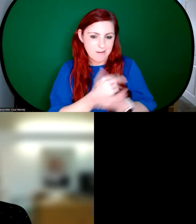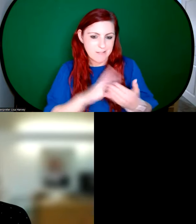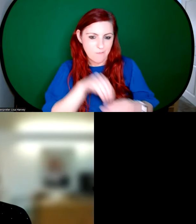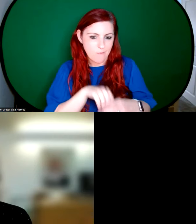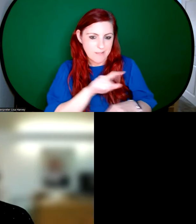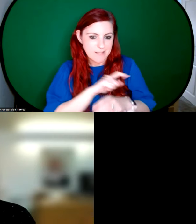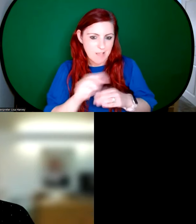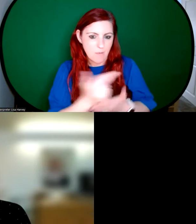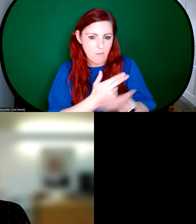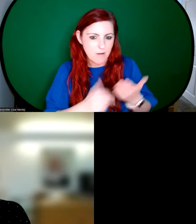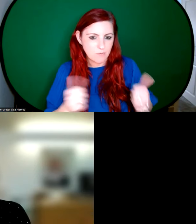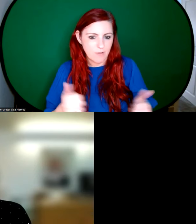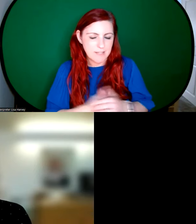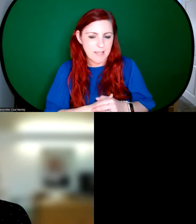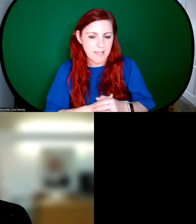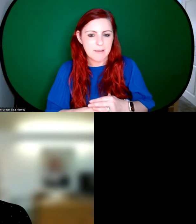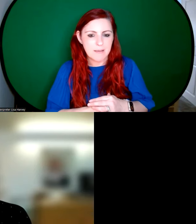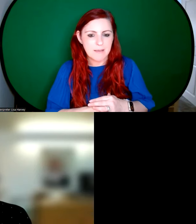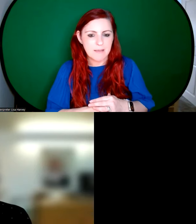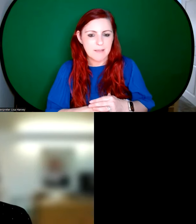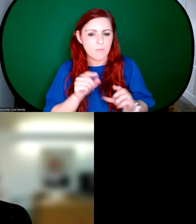it really is absolutely wonderful. And she was also wondering if it's possible